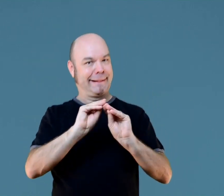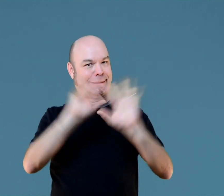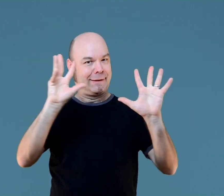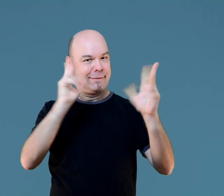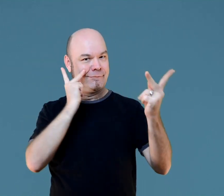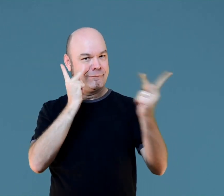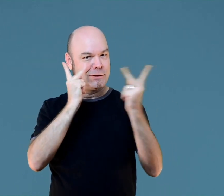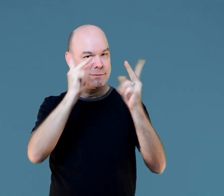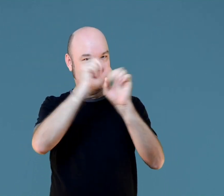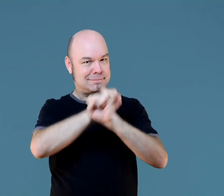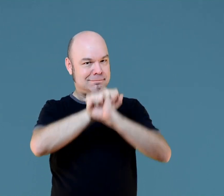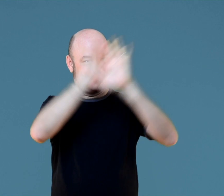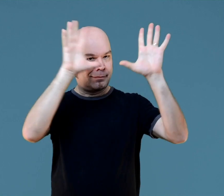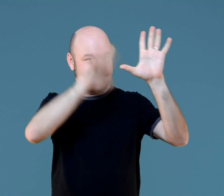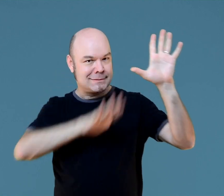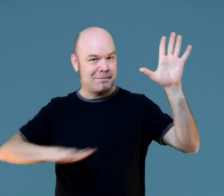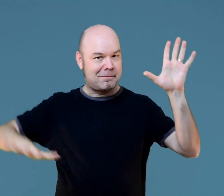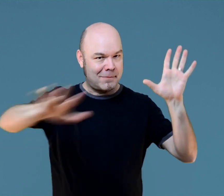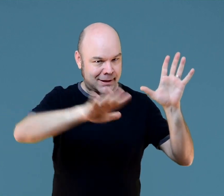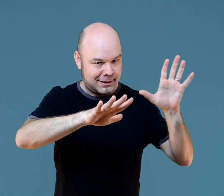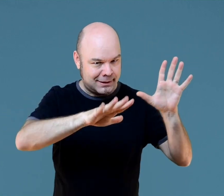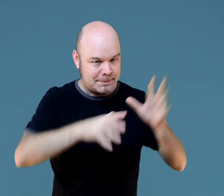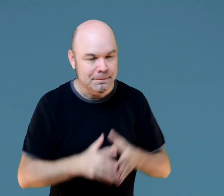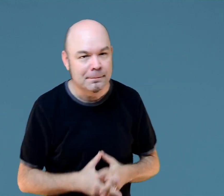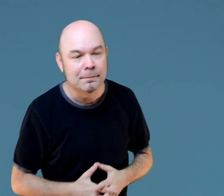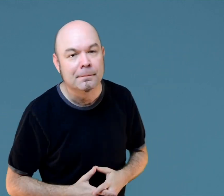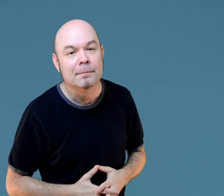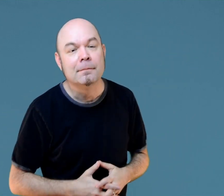You can clearly visualize the image and what surrounds it.